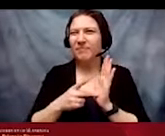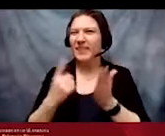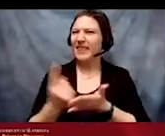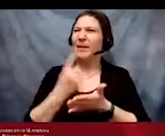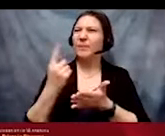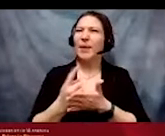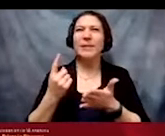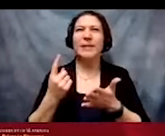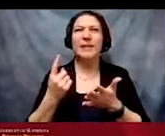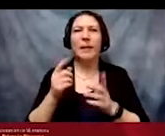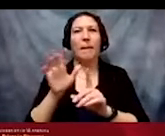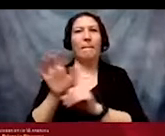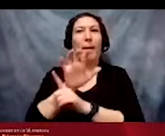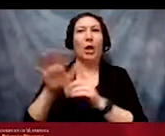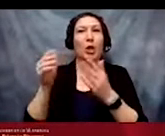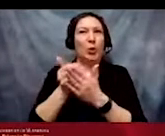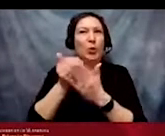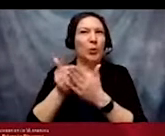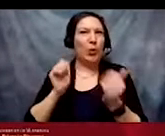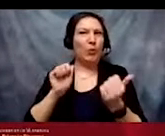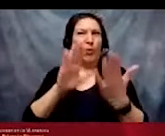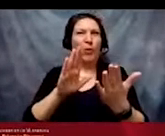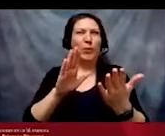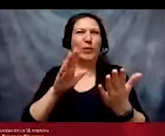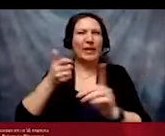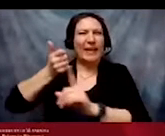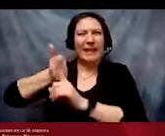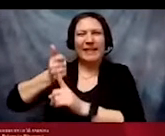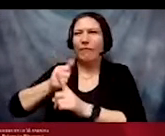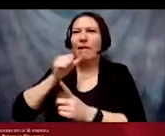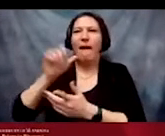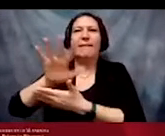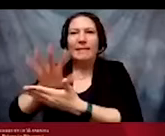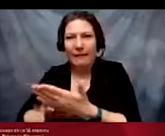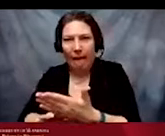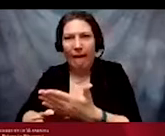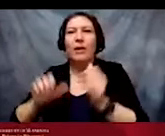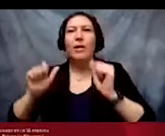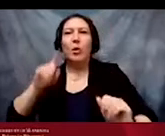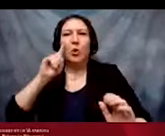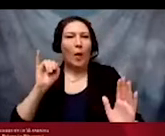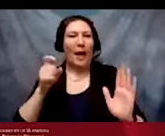the popular new approach was never built to identify or eliminate racism